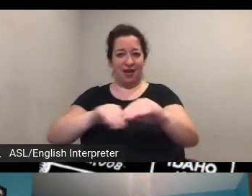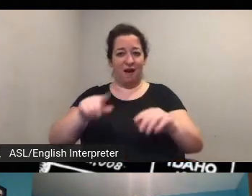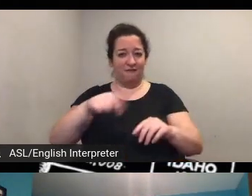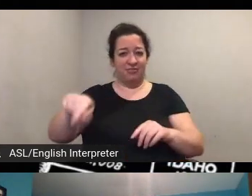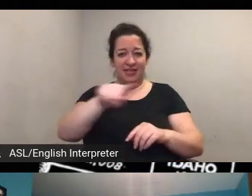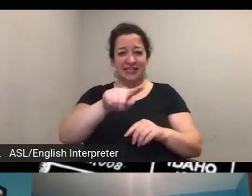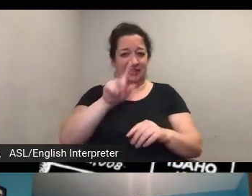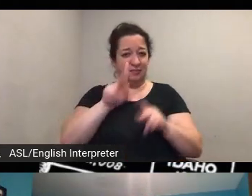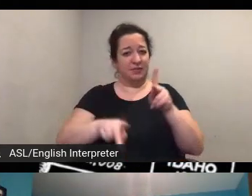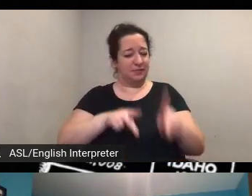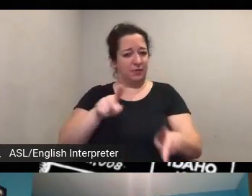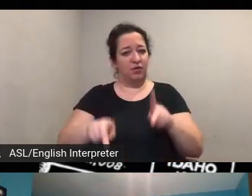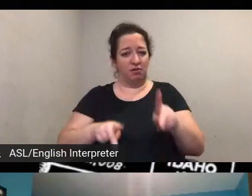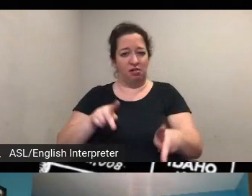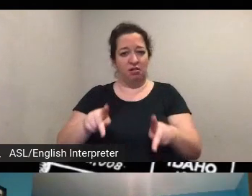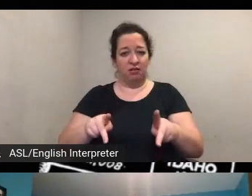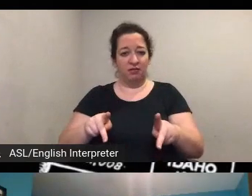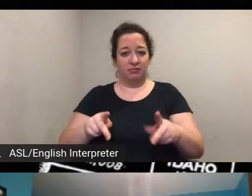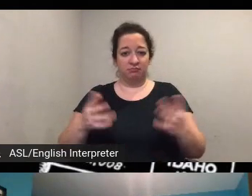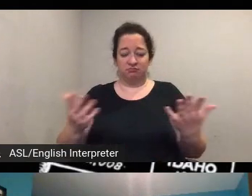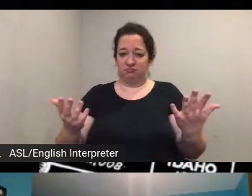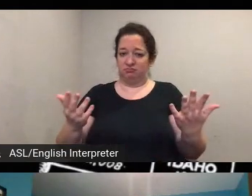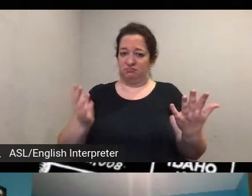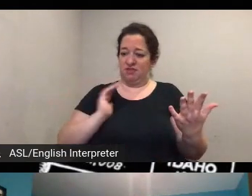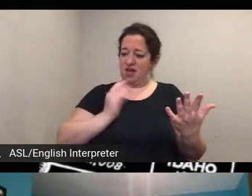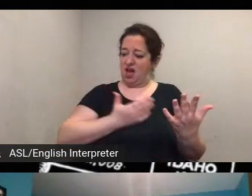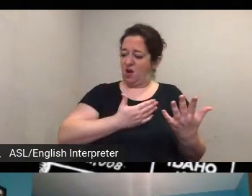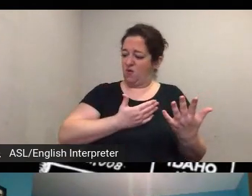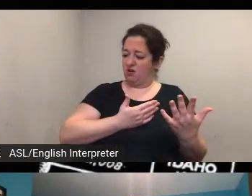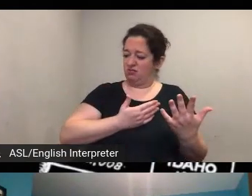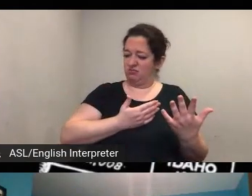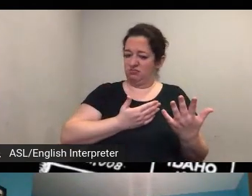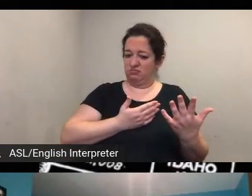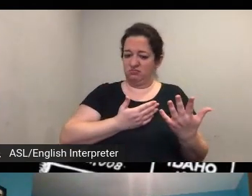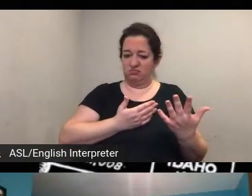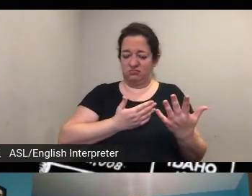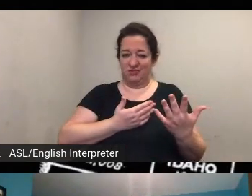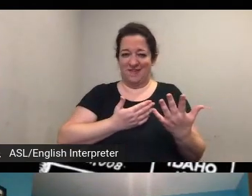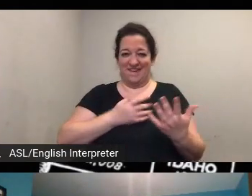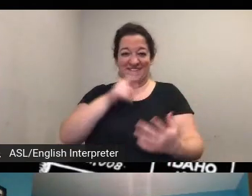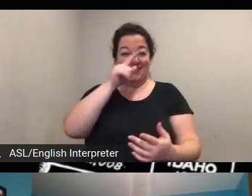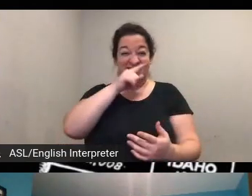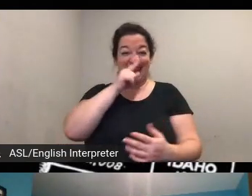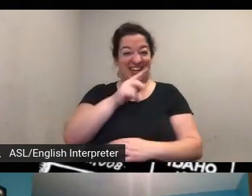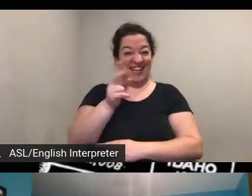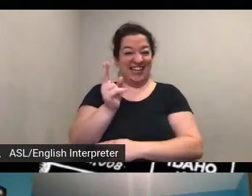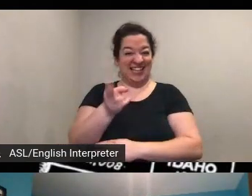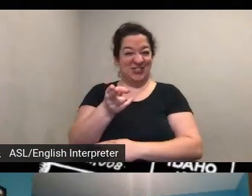you know in in in our sort of uh fake history of of the us we sort of